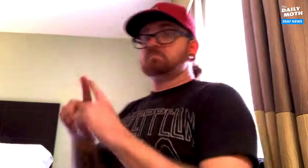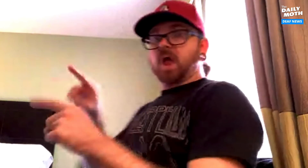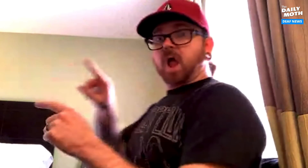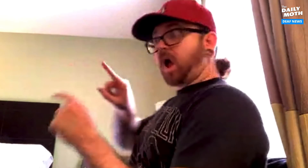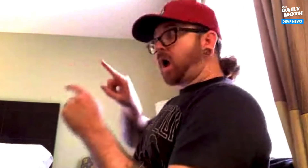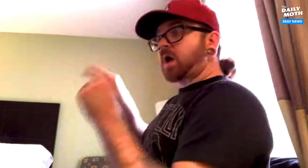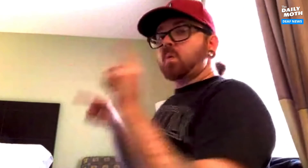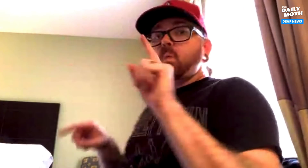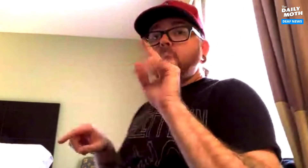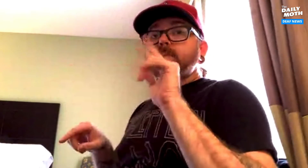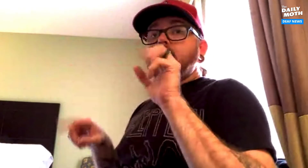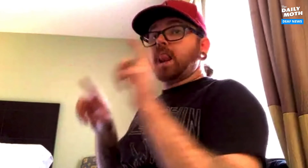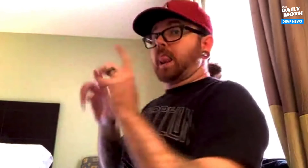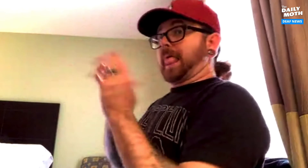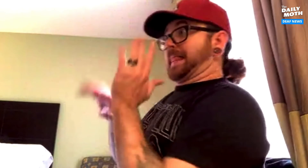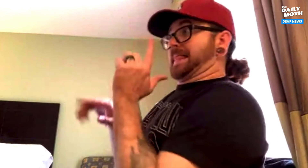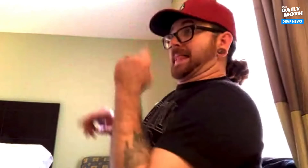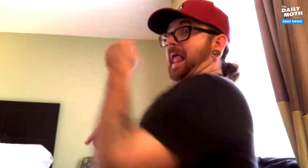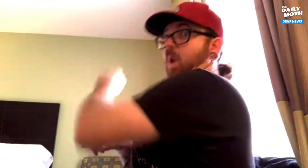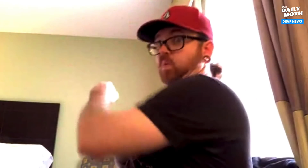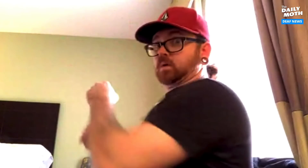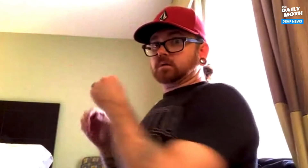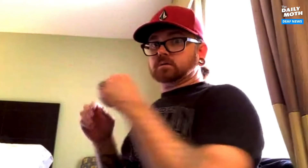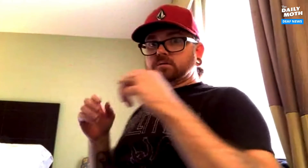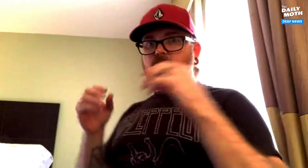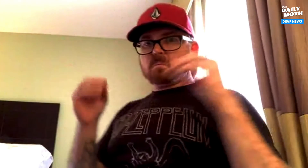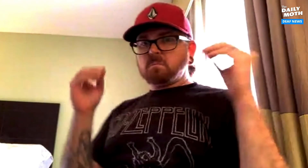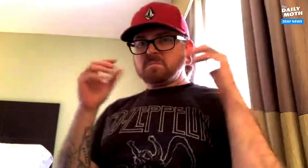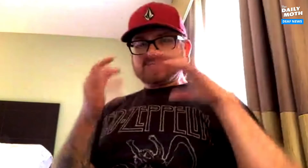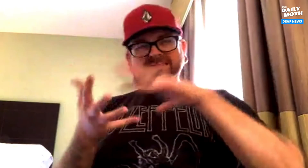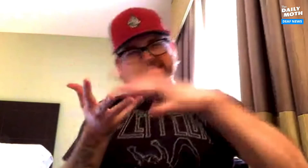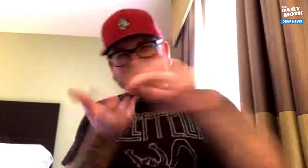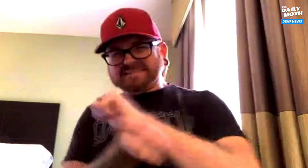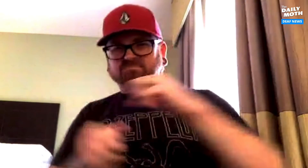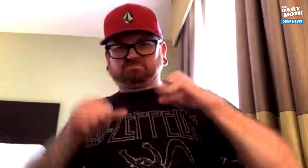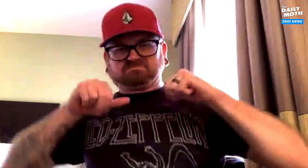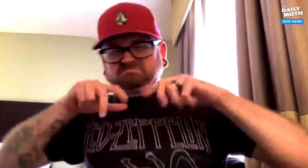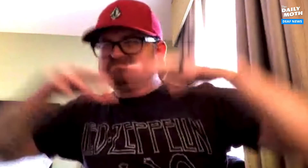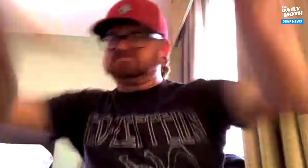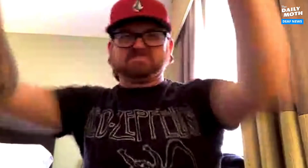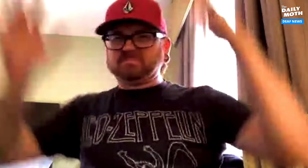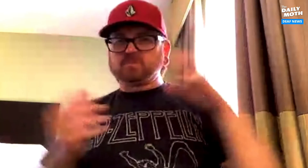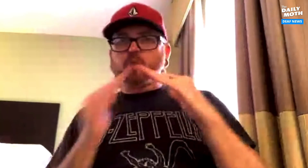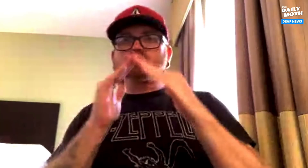But a mile down, there was so much destruction.